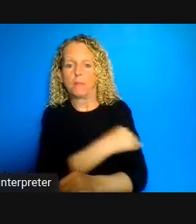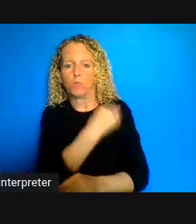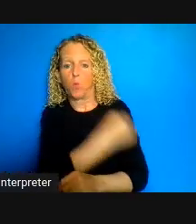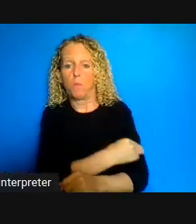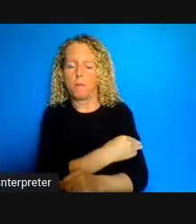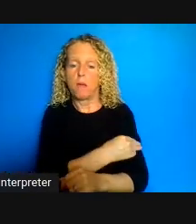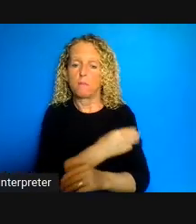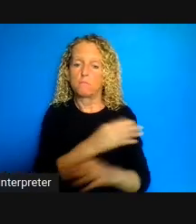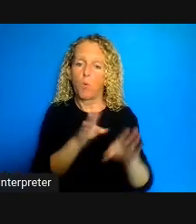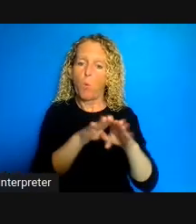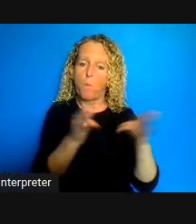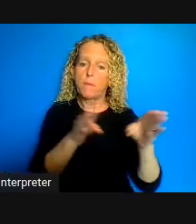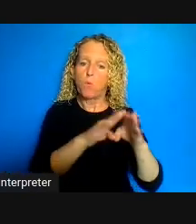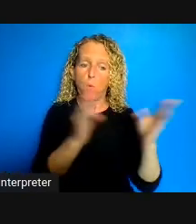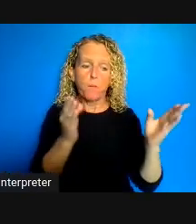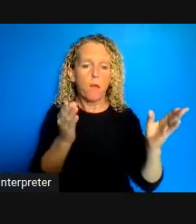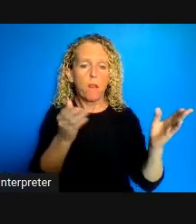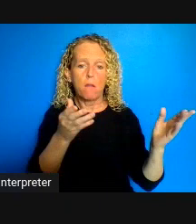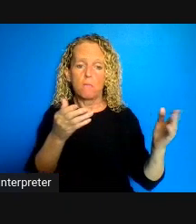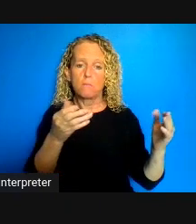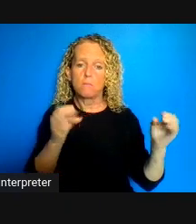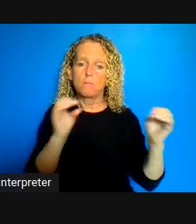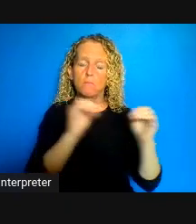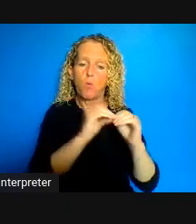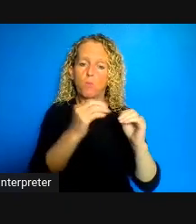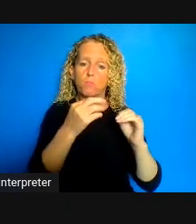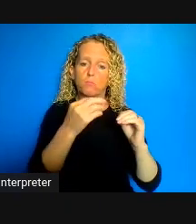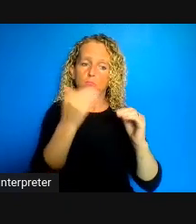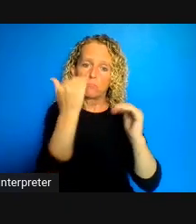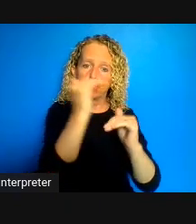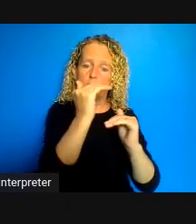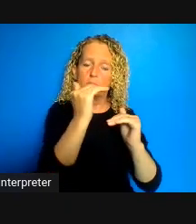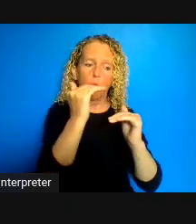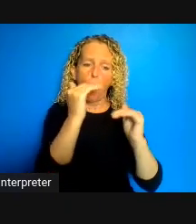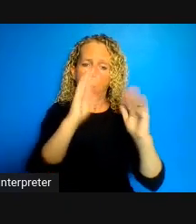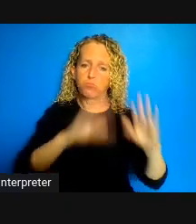communities in Manitoba are keeping their their barricades up and they are